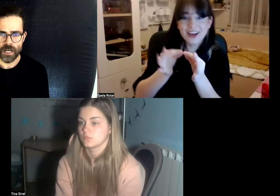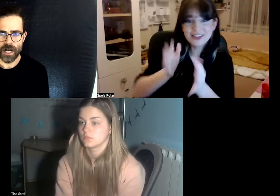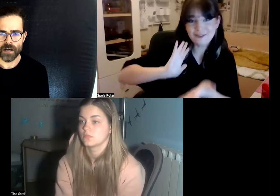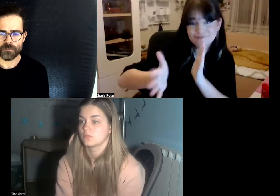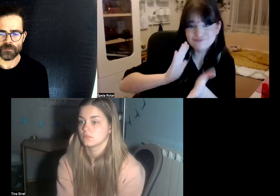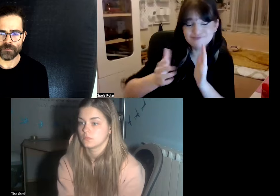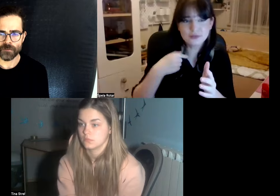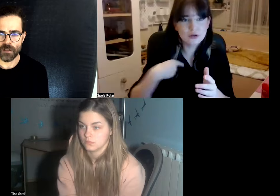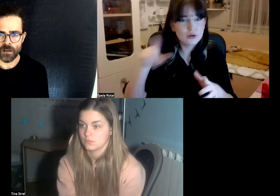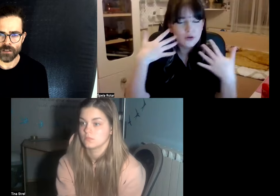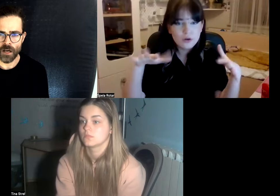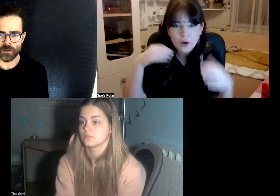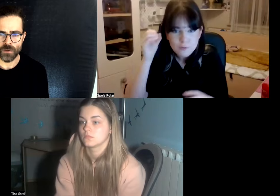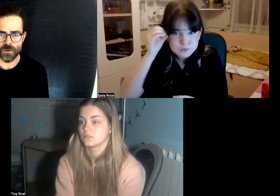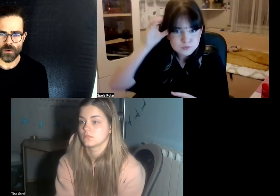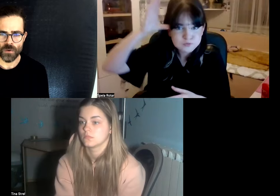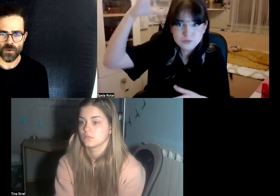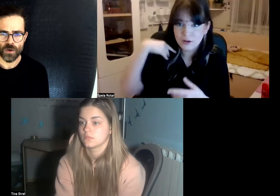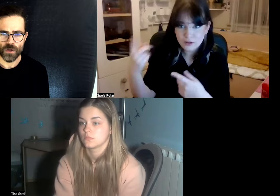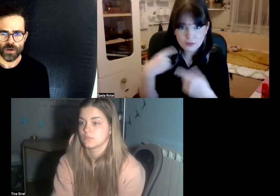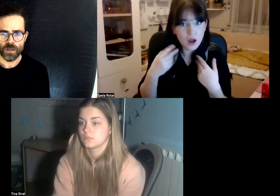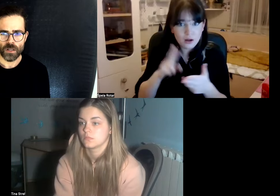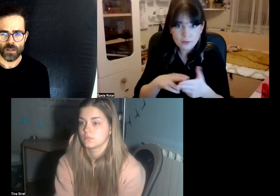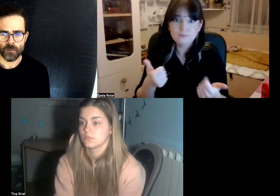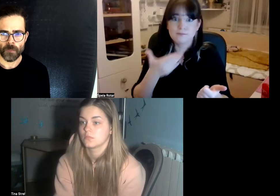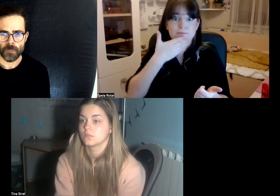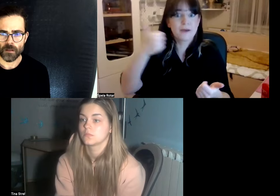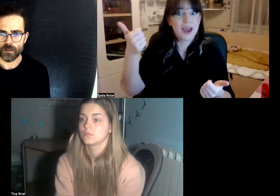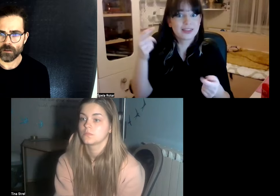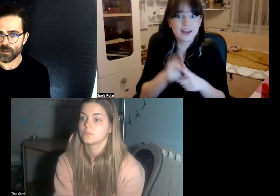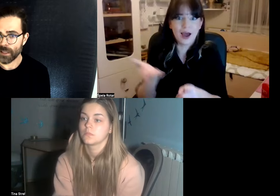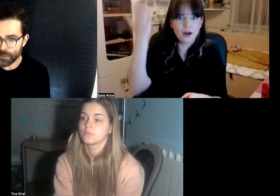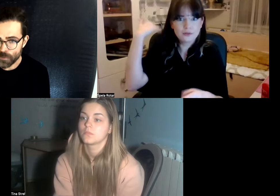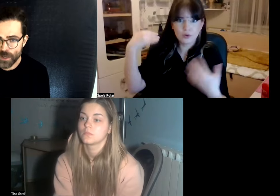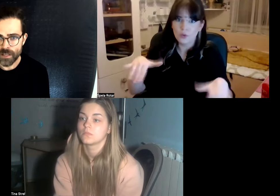I've learned how to liberate and this has done life much better for me